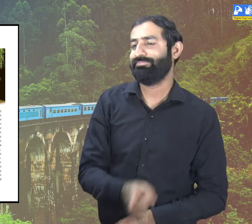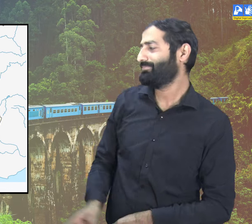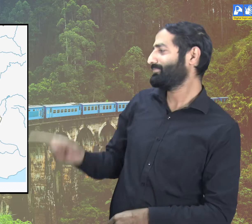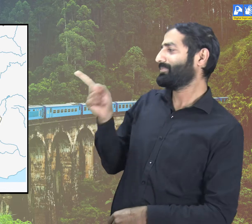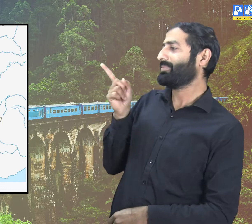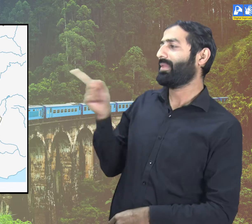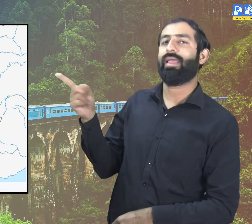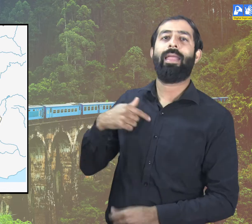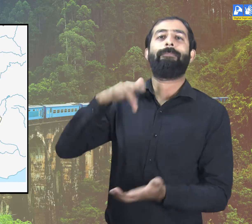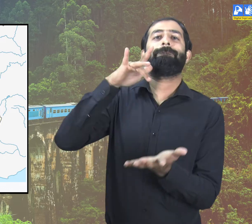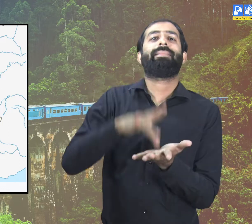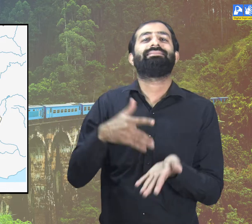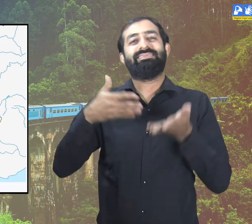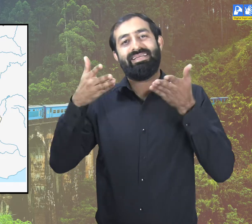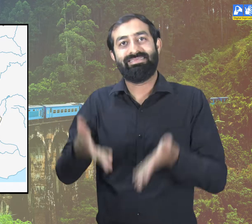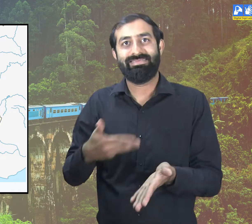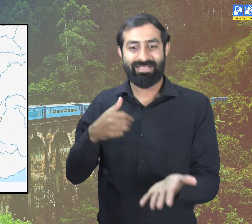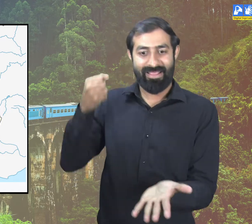You can see here in this picture.